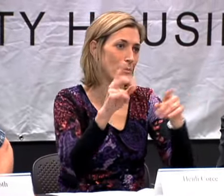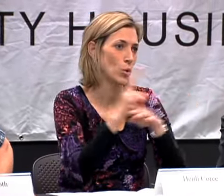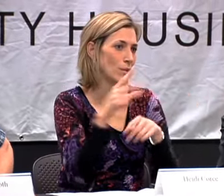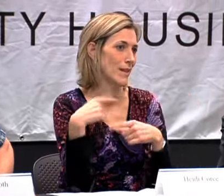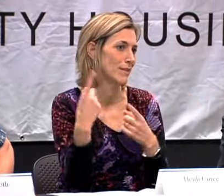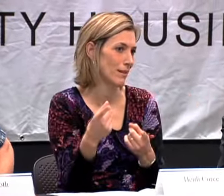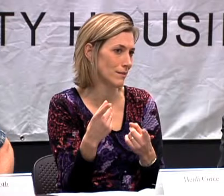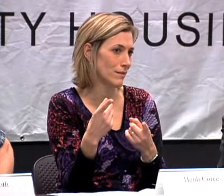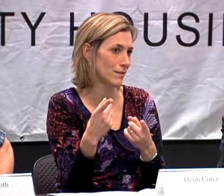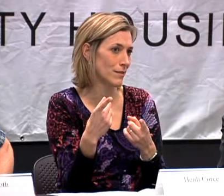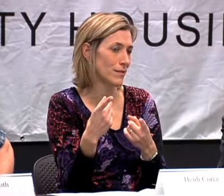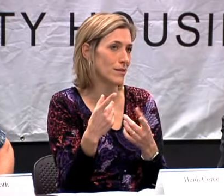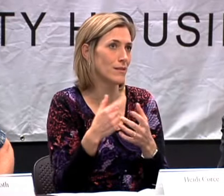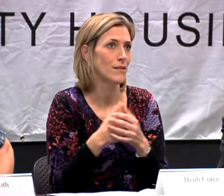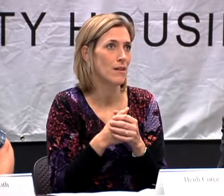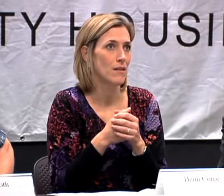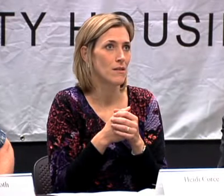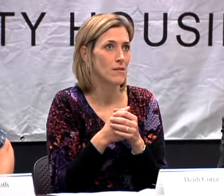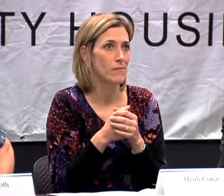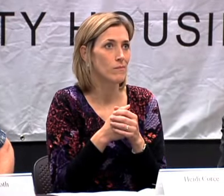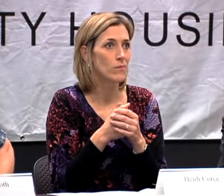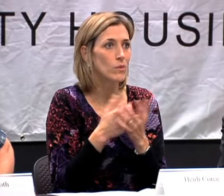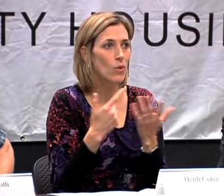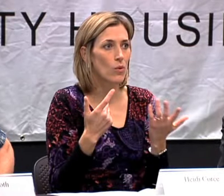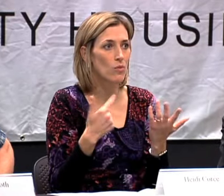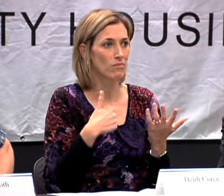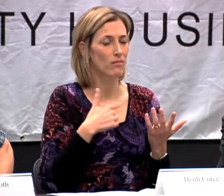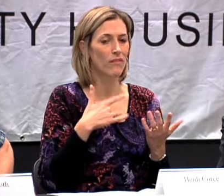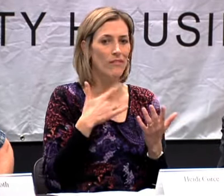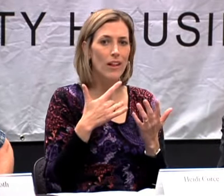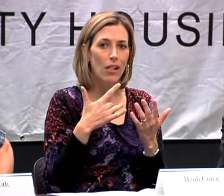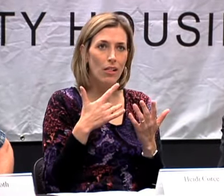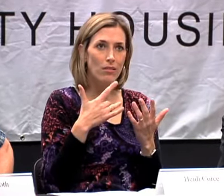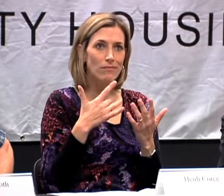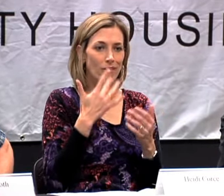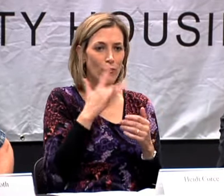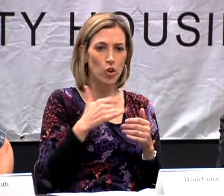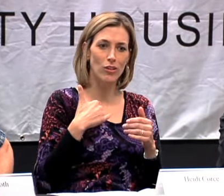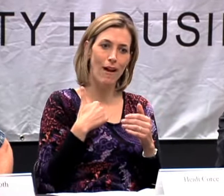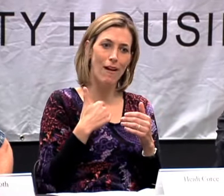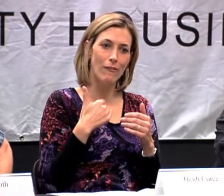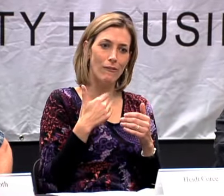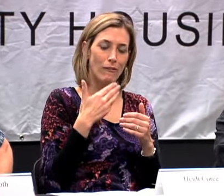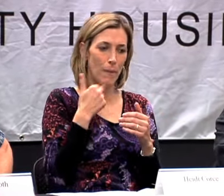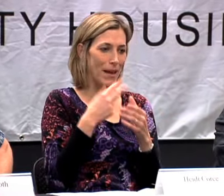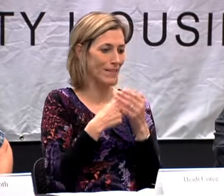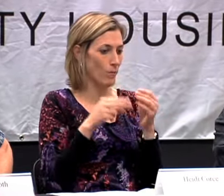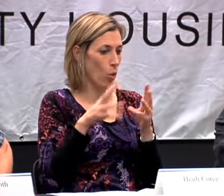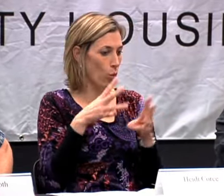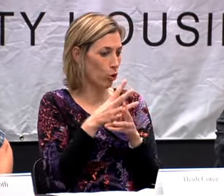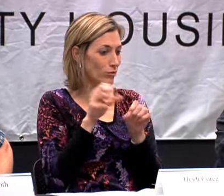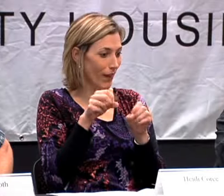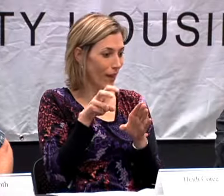FINALLY LEARNED, I PICKED IT UP QUICKLY. AND I FEEL FORTUNATE